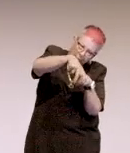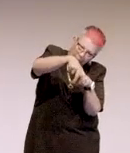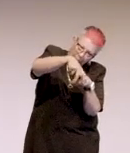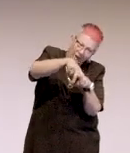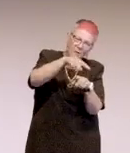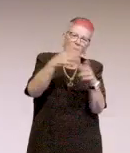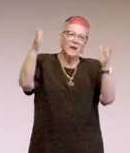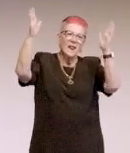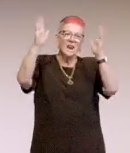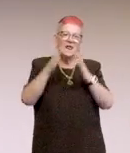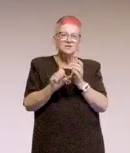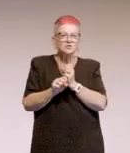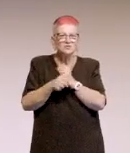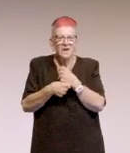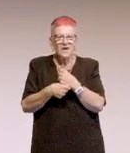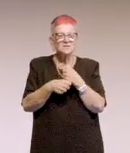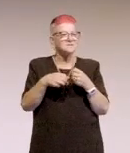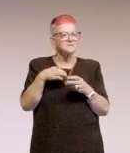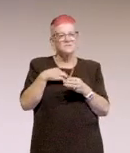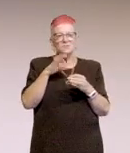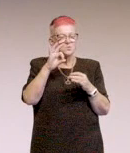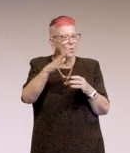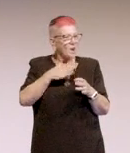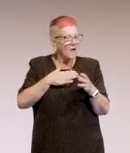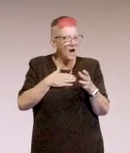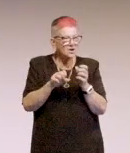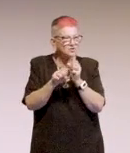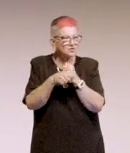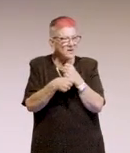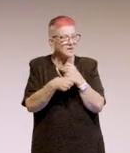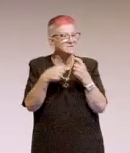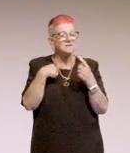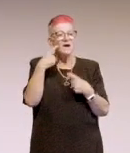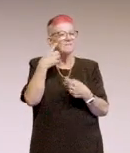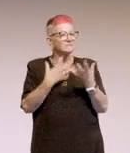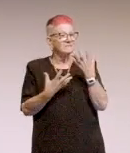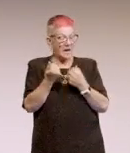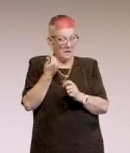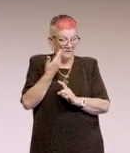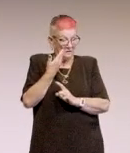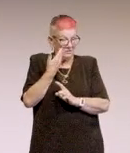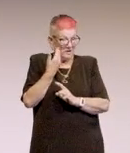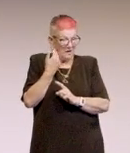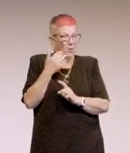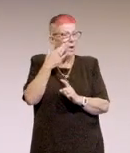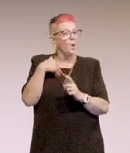I hate being stressed. I don't work well when I'm stressed. I have found out recently since working in accessibility that the reason